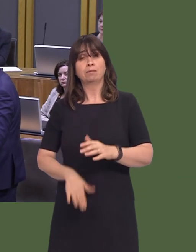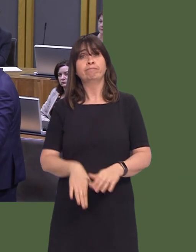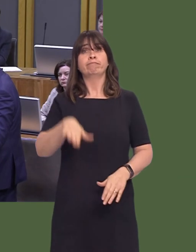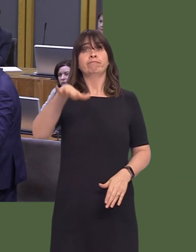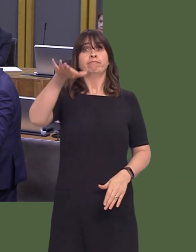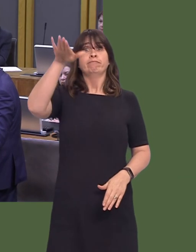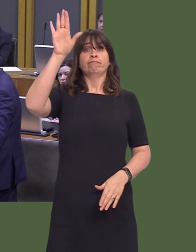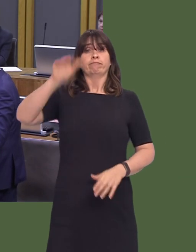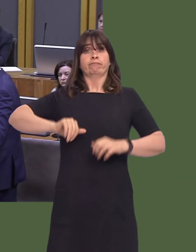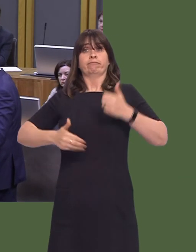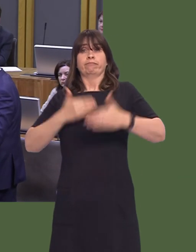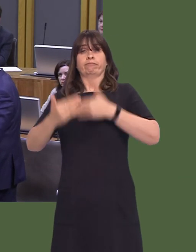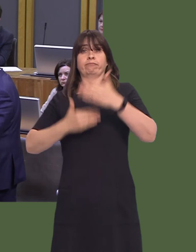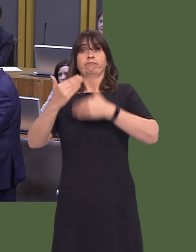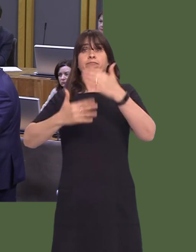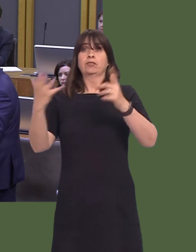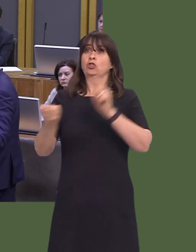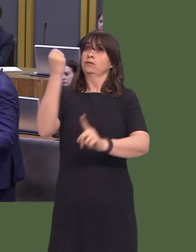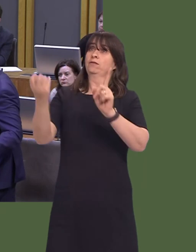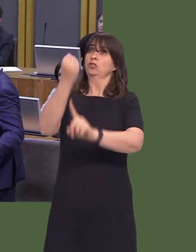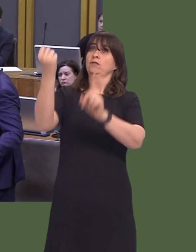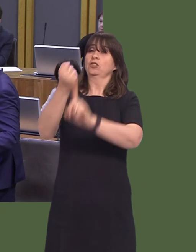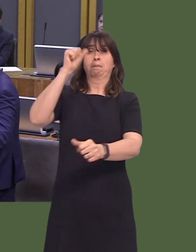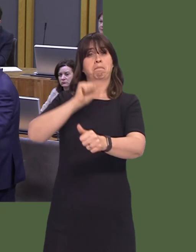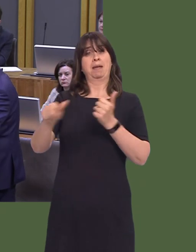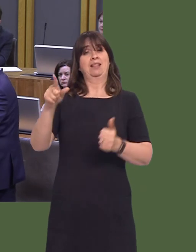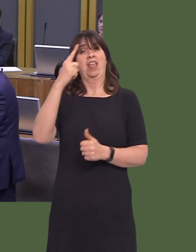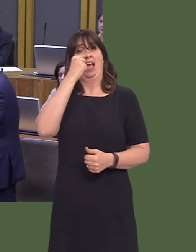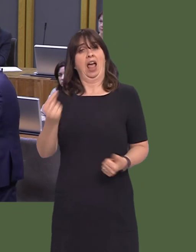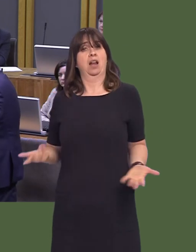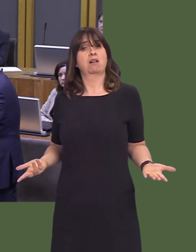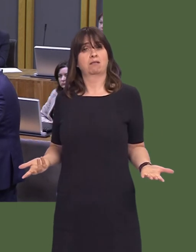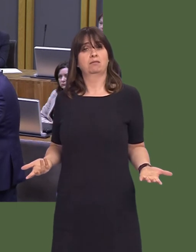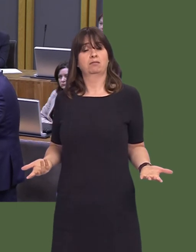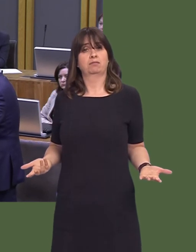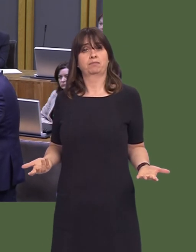they need to grow and achieve to the best of their ability and, of course, in terms